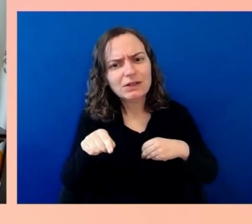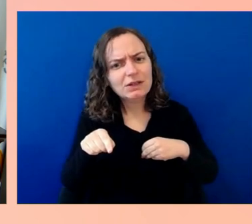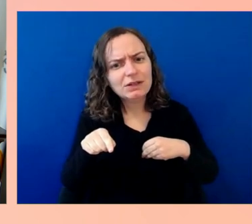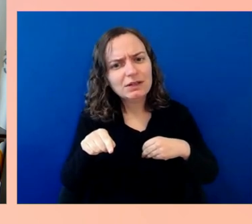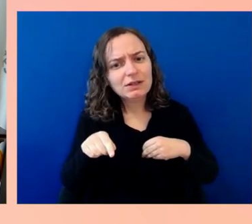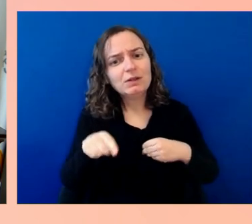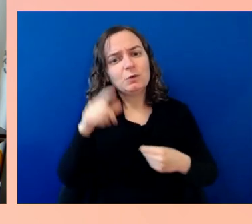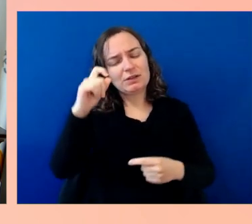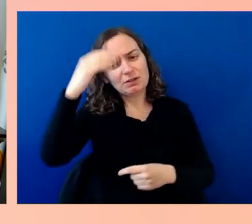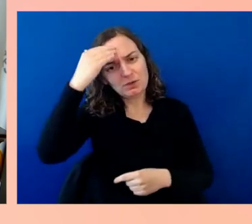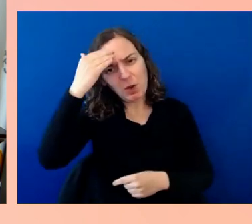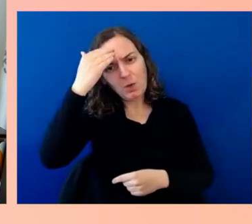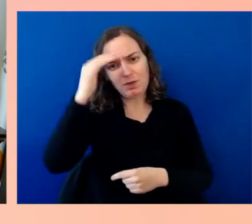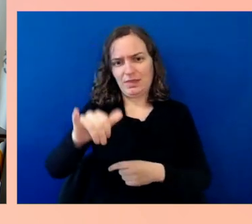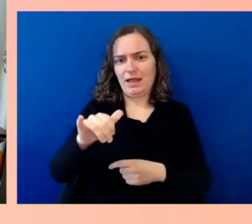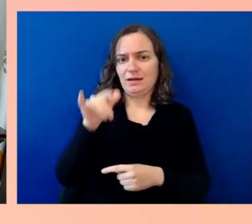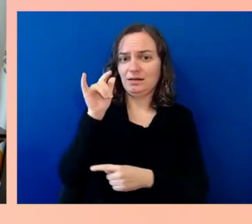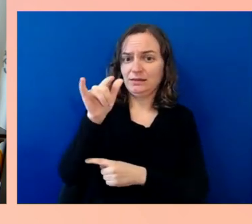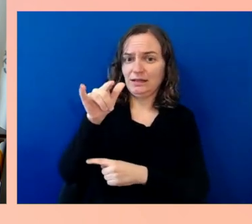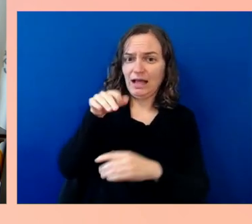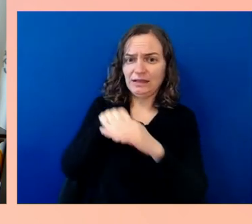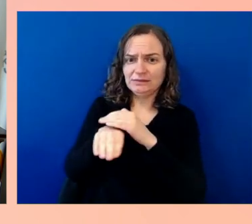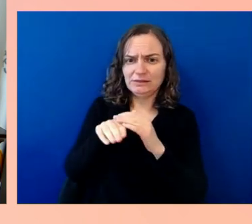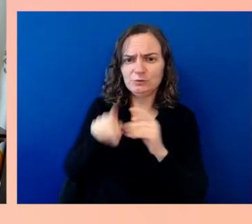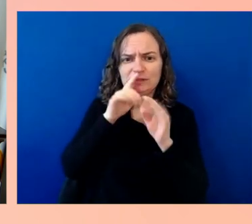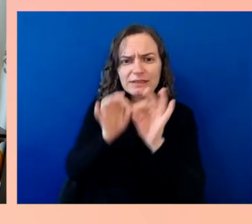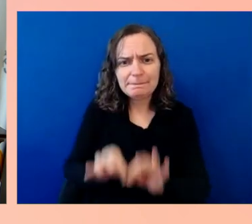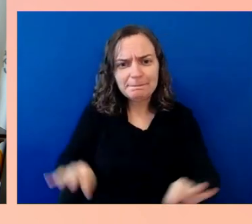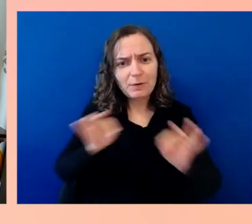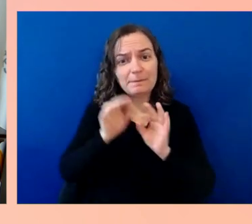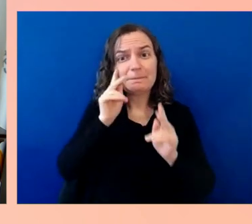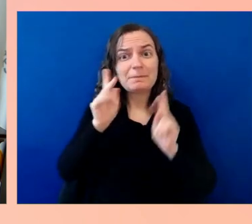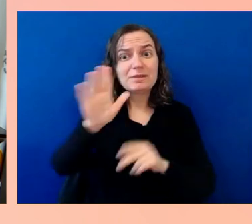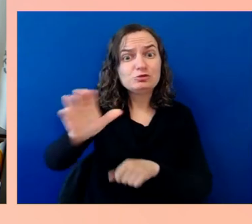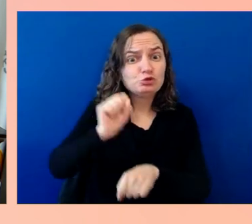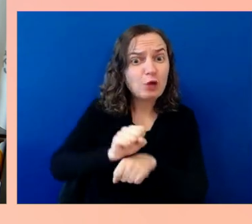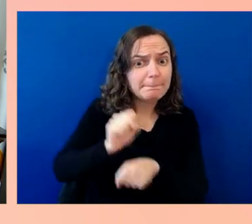for their livelihoods, and for the ability to fully participate in this country.